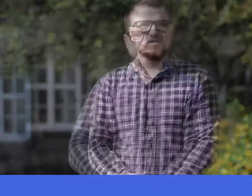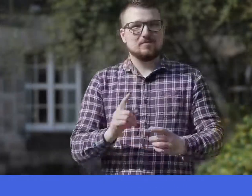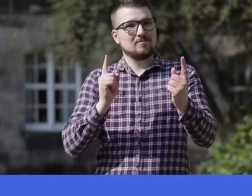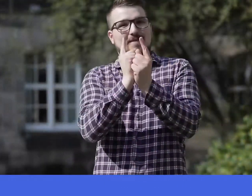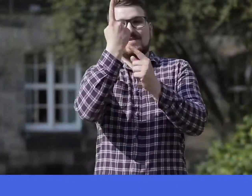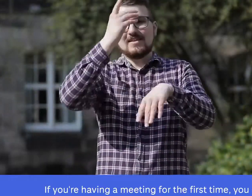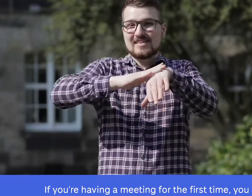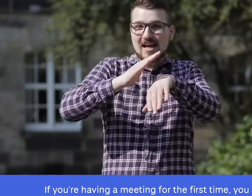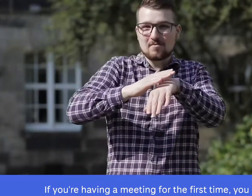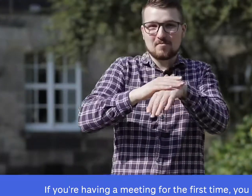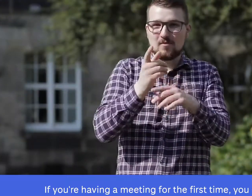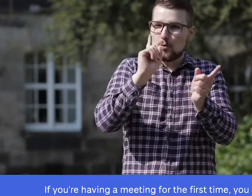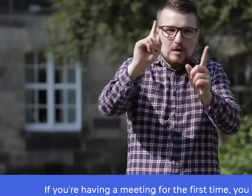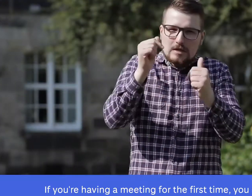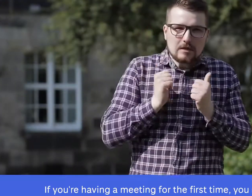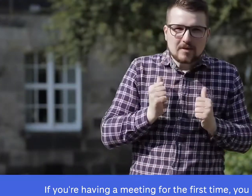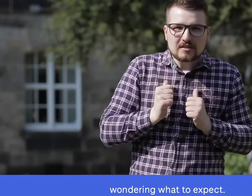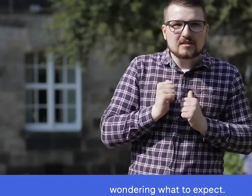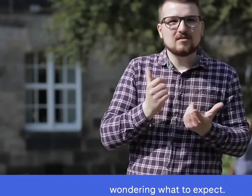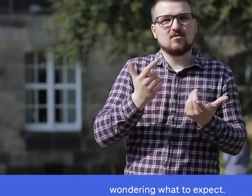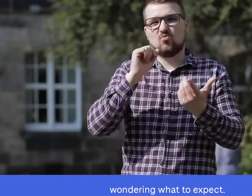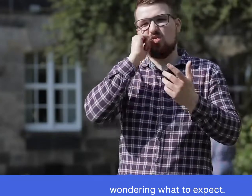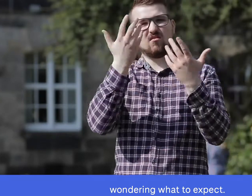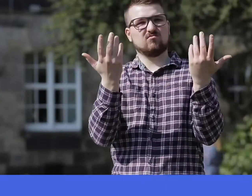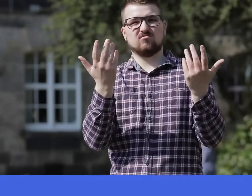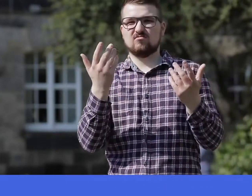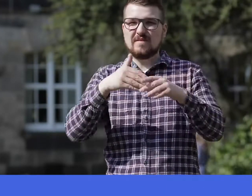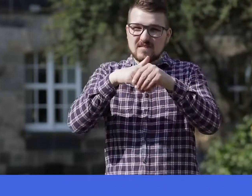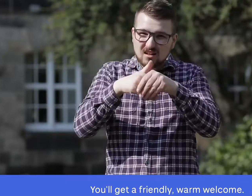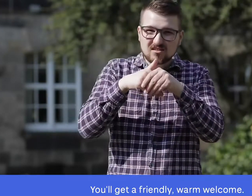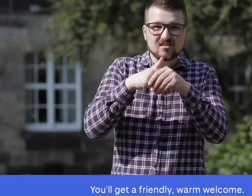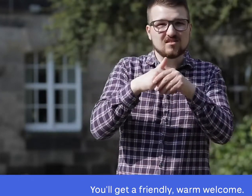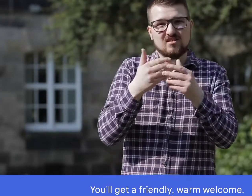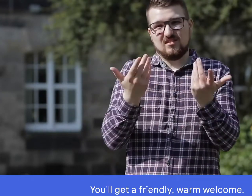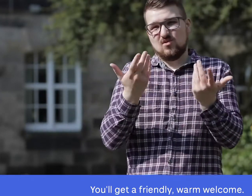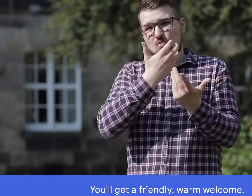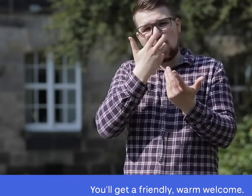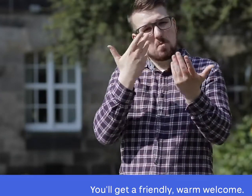If you're having a meeting for the first time, you might be wondering what to expect. You'll get a friendly, warm welcome.